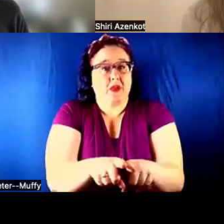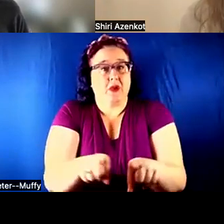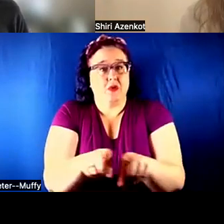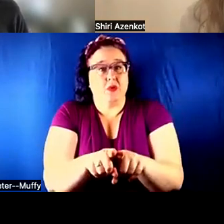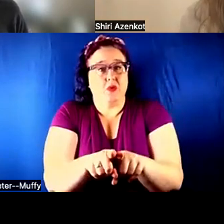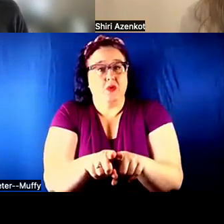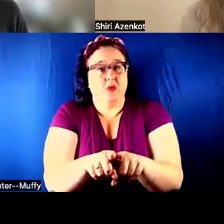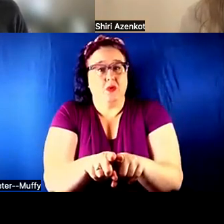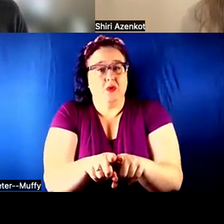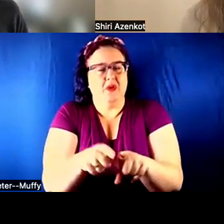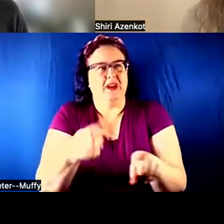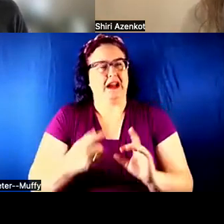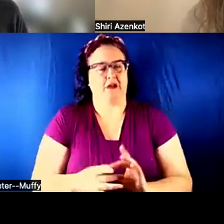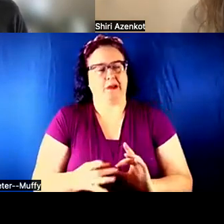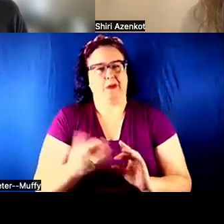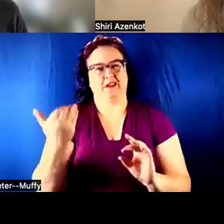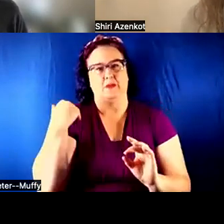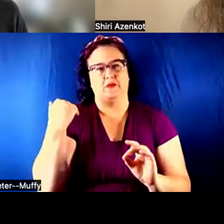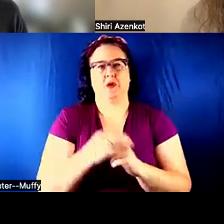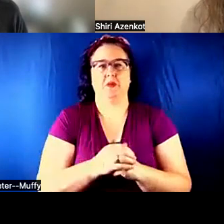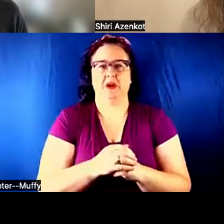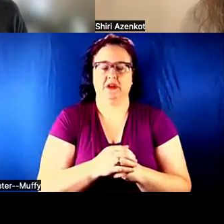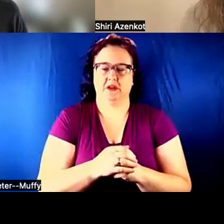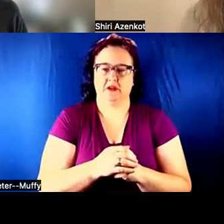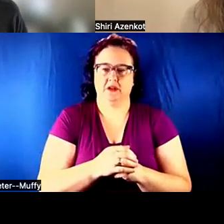MENTIONED IT BEFORE, BUT GETTING THE MATERIAL RESOURCES TO